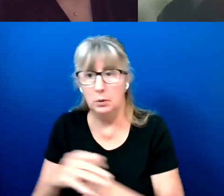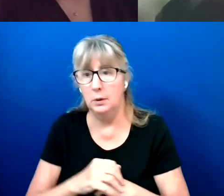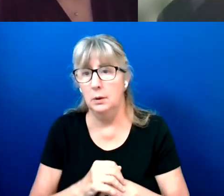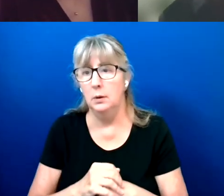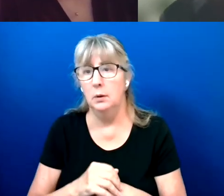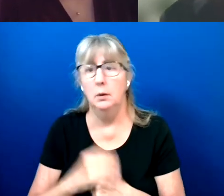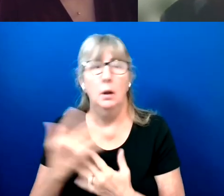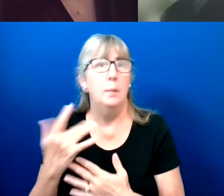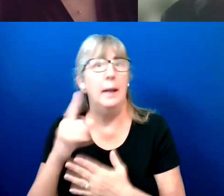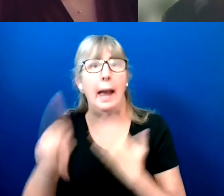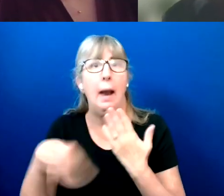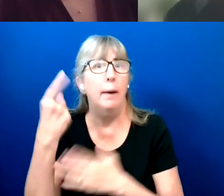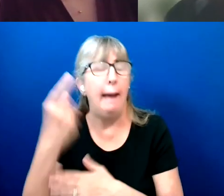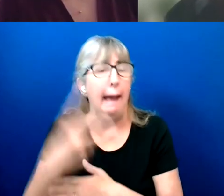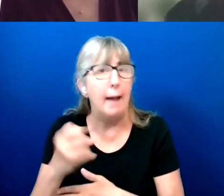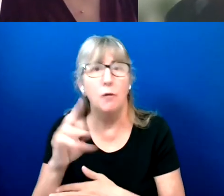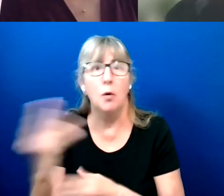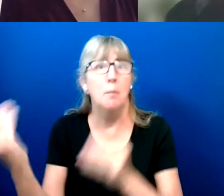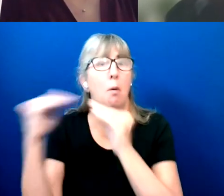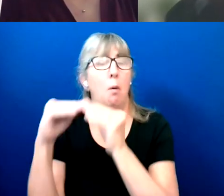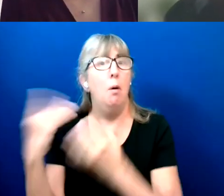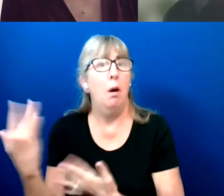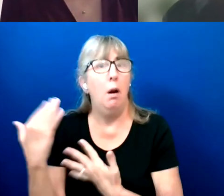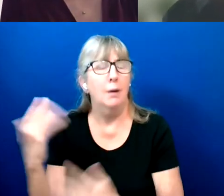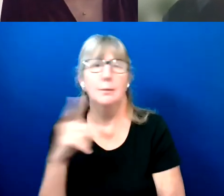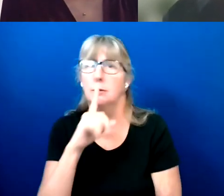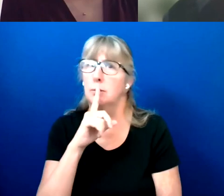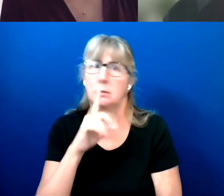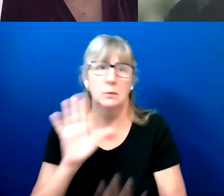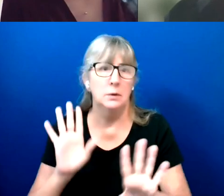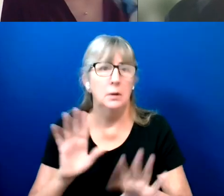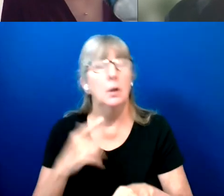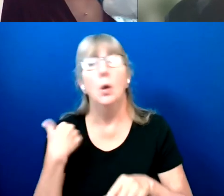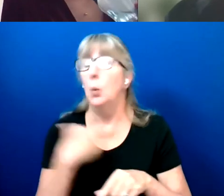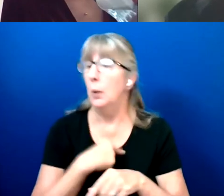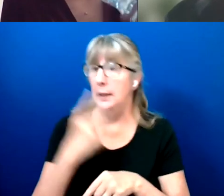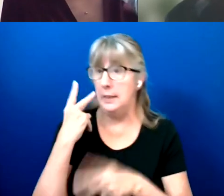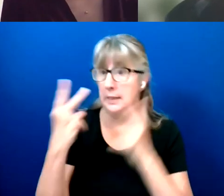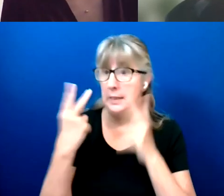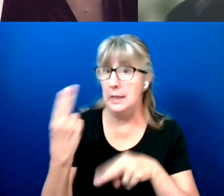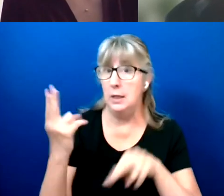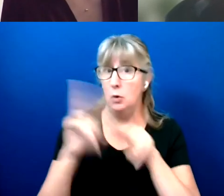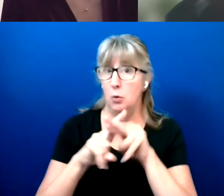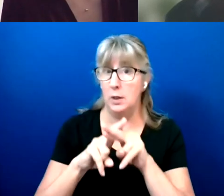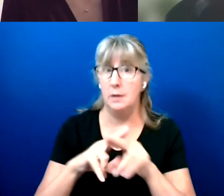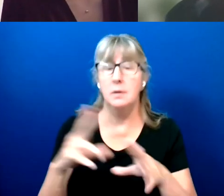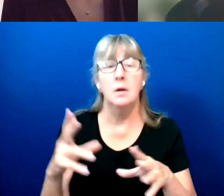And we did see the increase in turn out among from 2016 to 2020 among